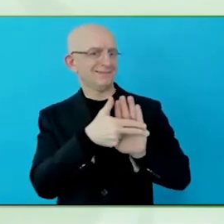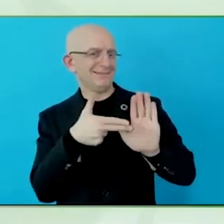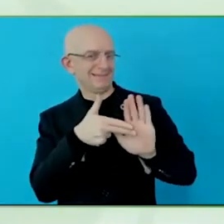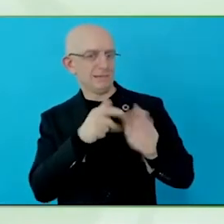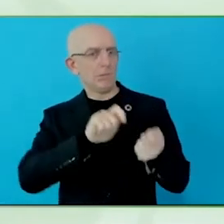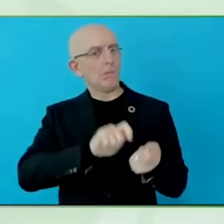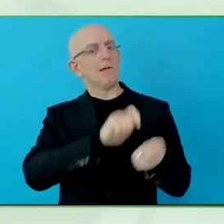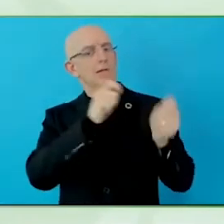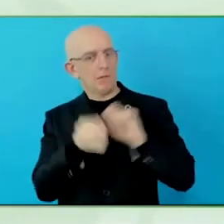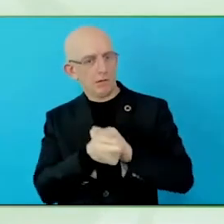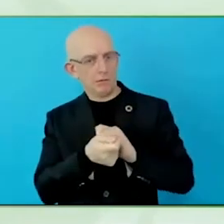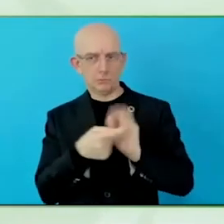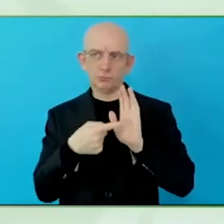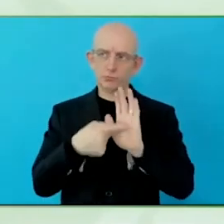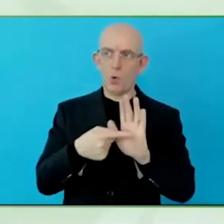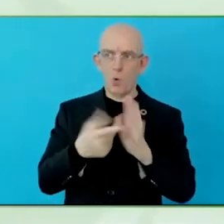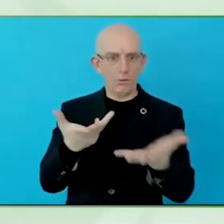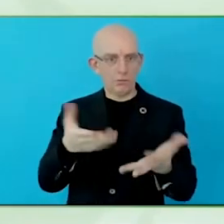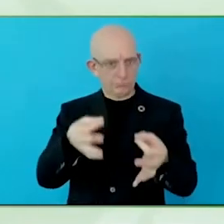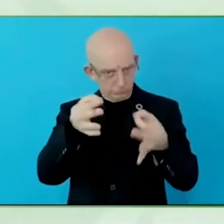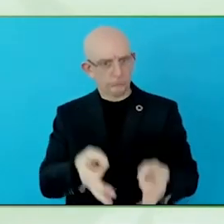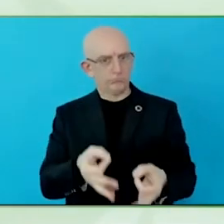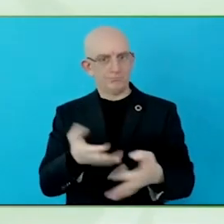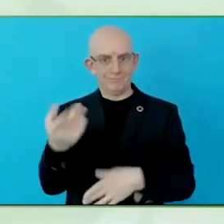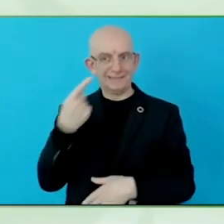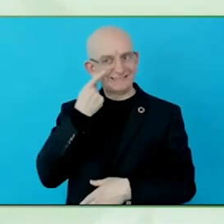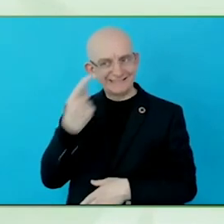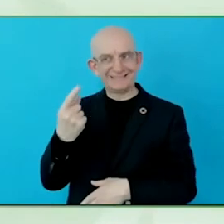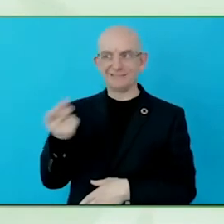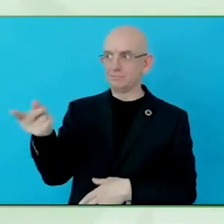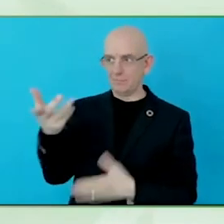framing, language, those are the kind of things you are talking about.